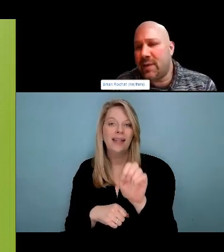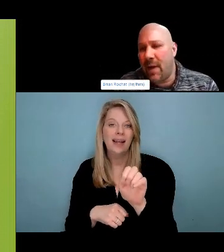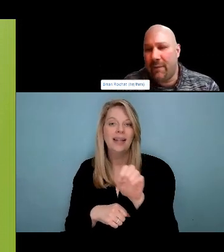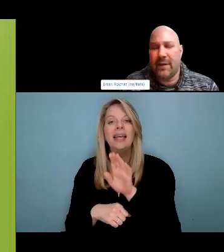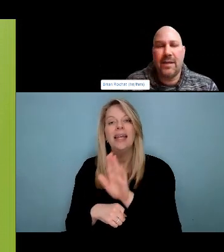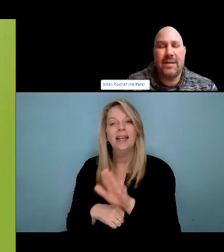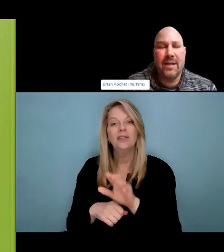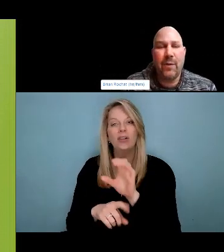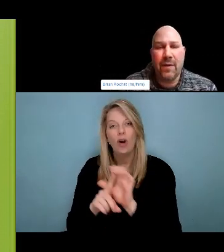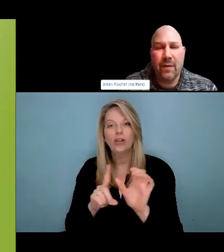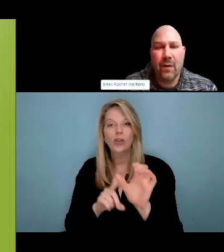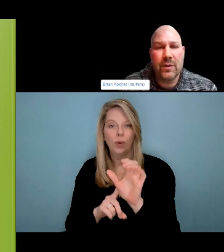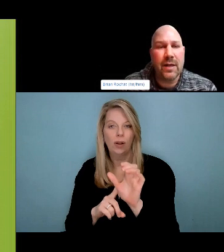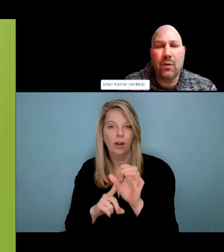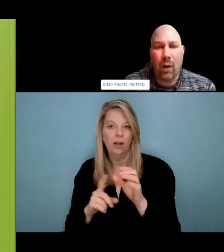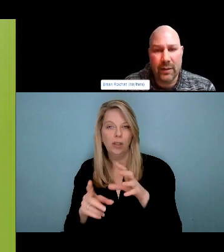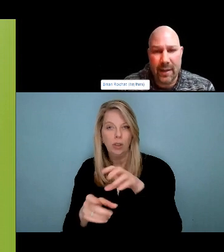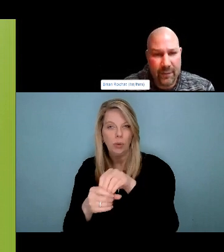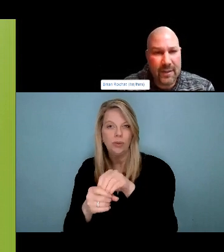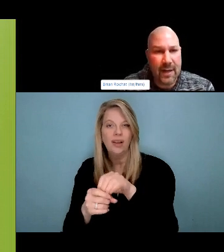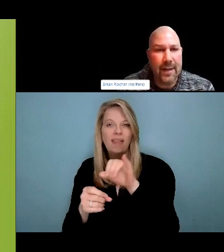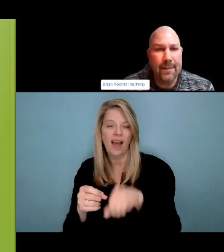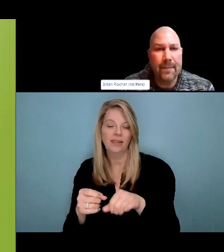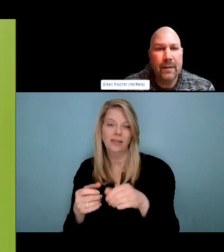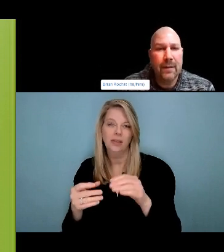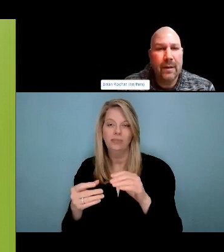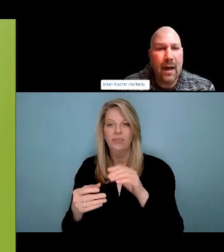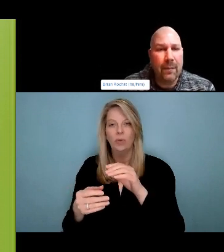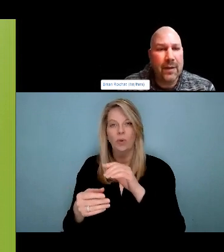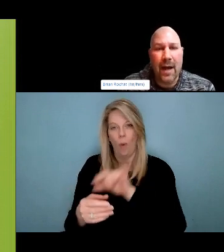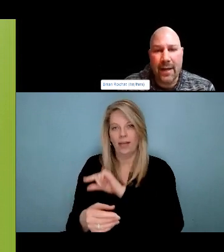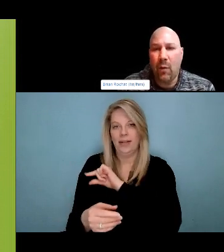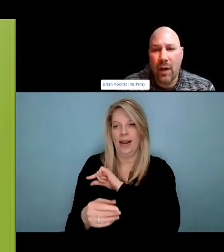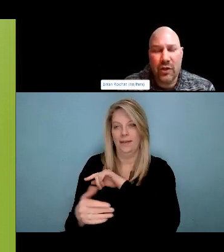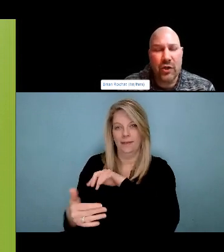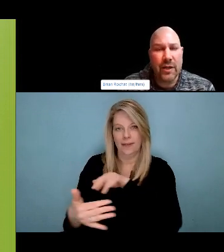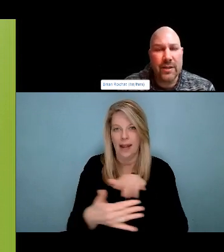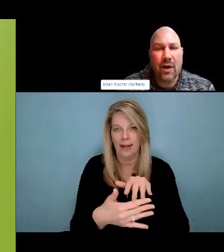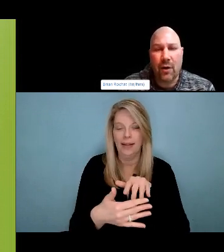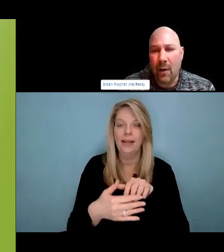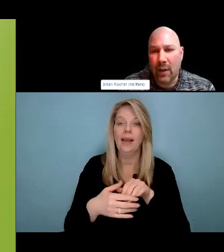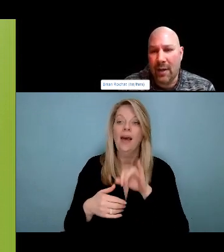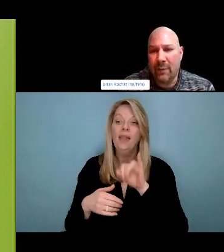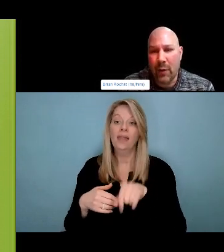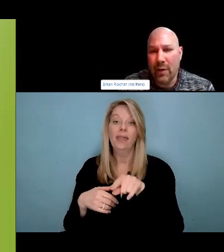about a way of life and how do we live a good life and have a good relationship to any substances